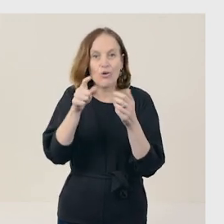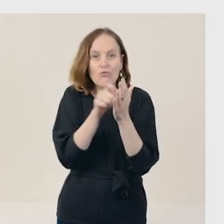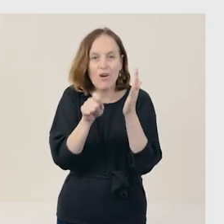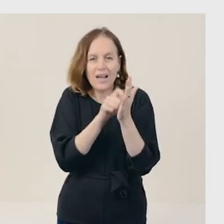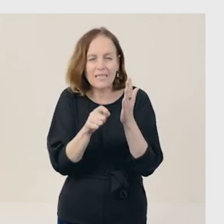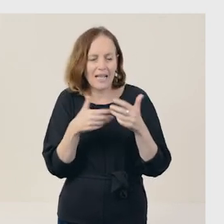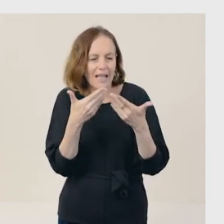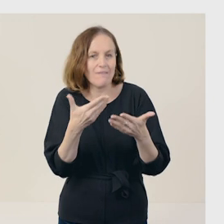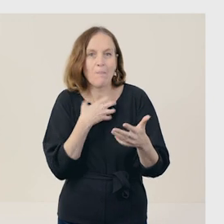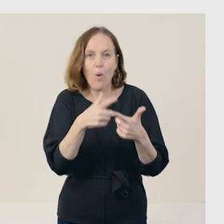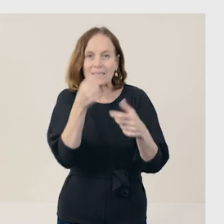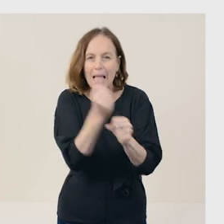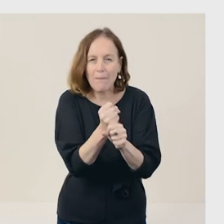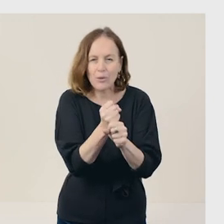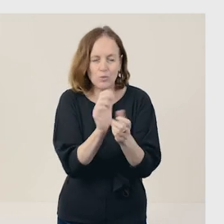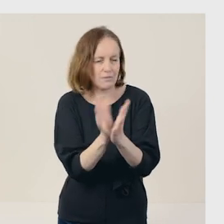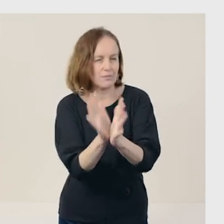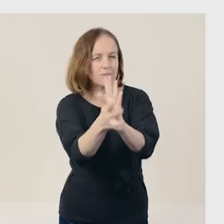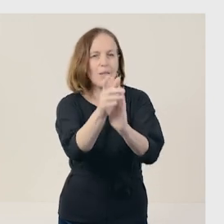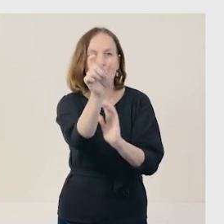or more details about your opinions.